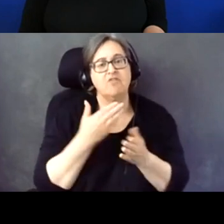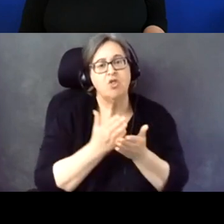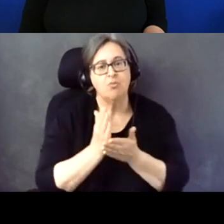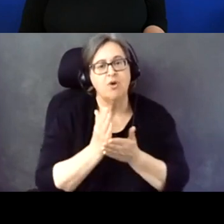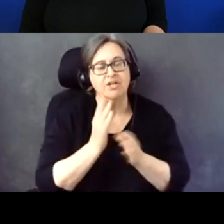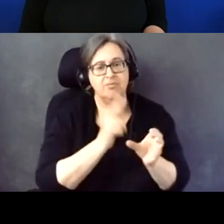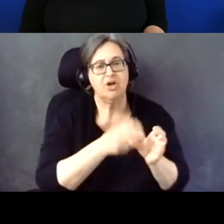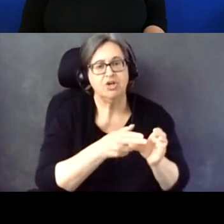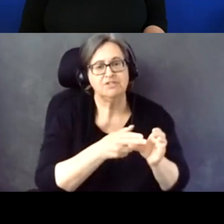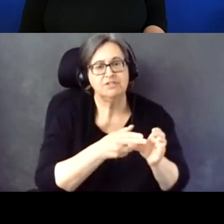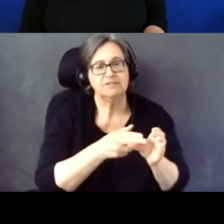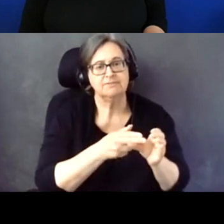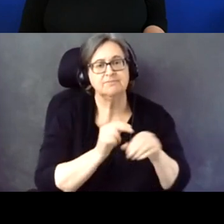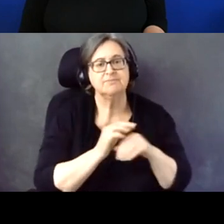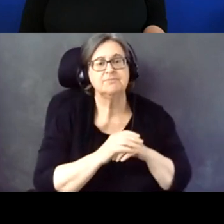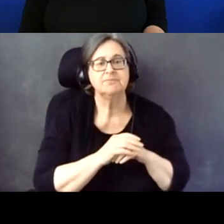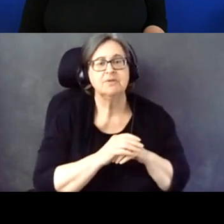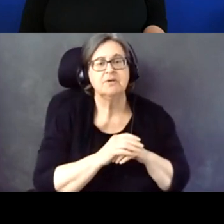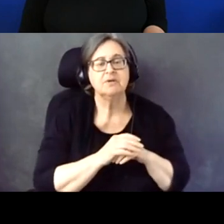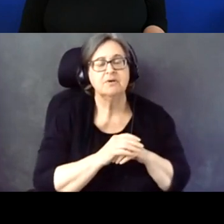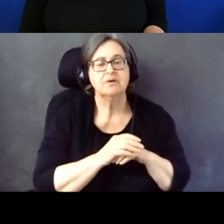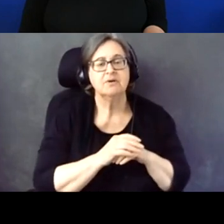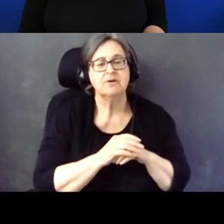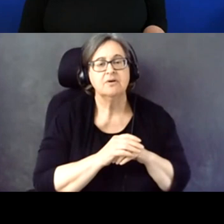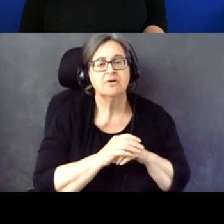in these functions.